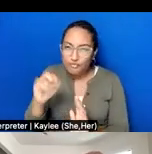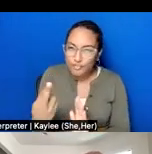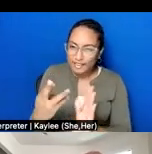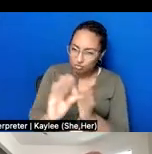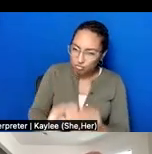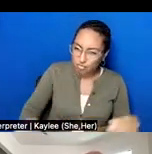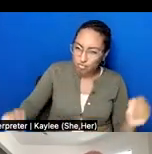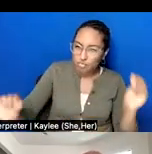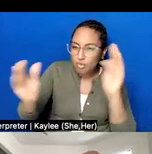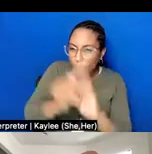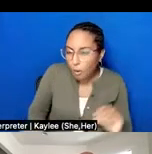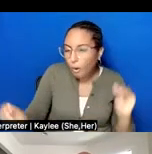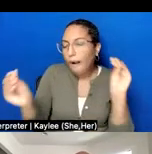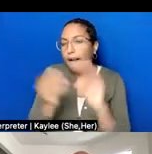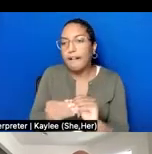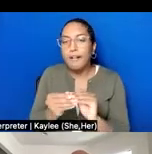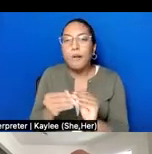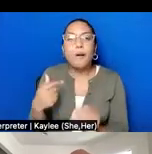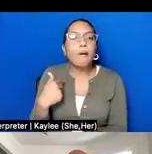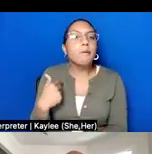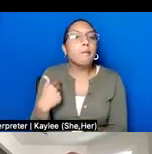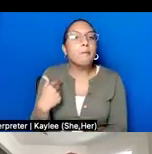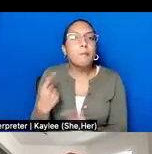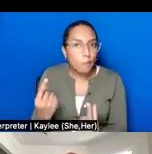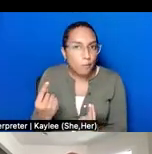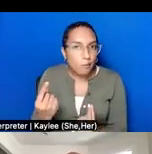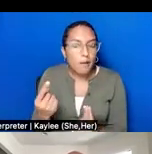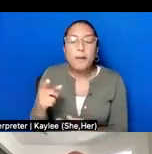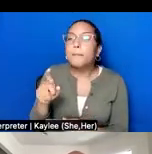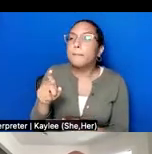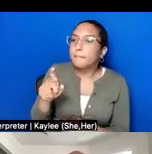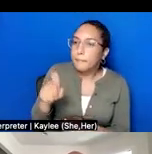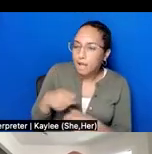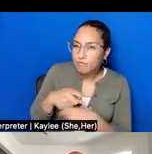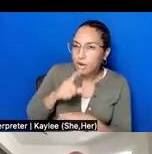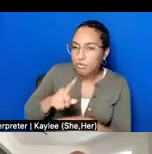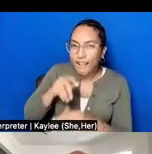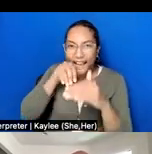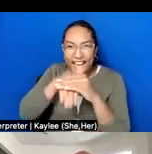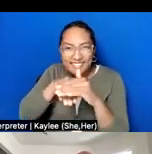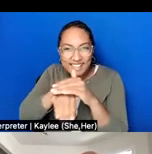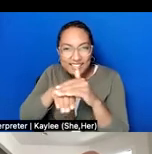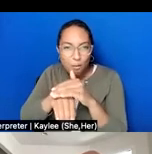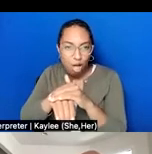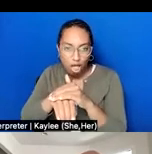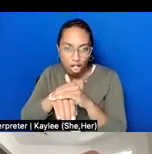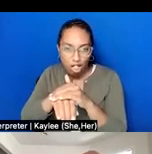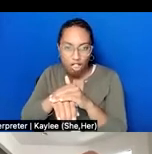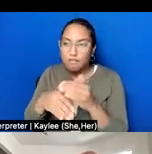with us through oral history, we must ensure that they are accessible beyond any one particular use.